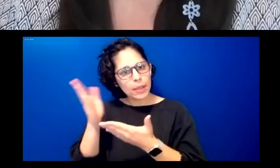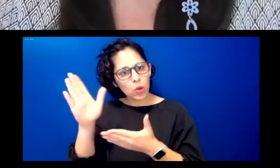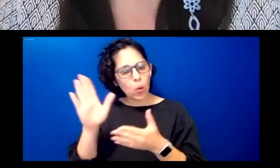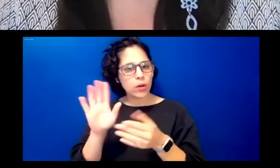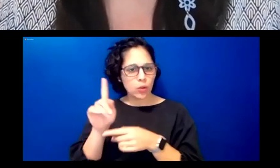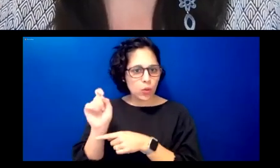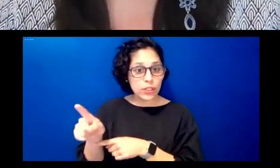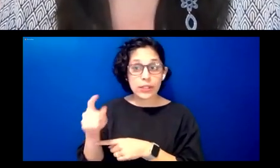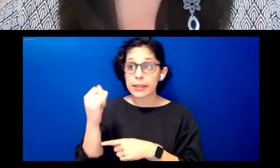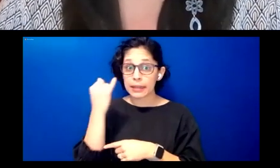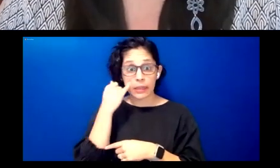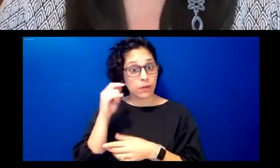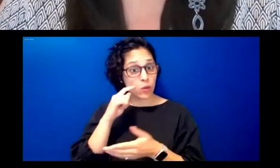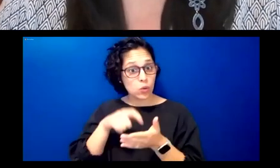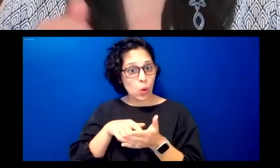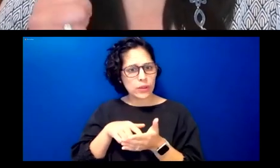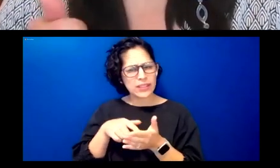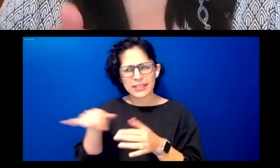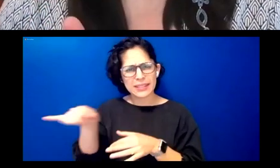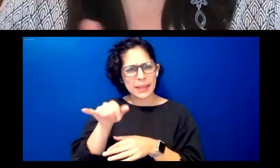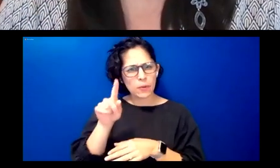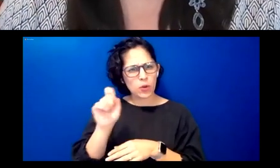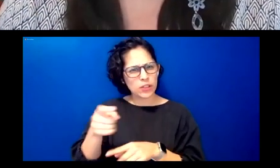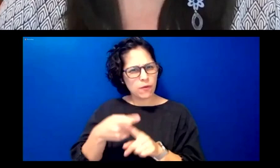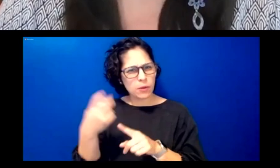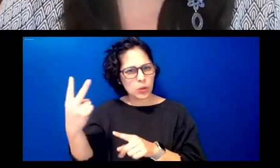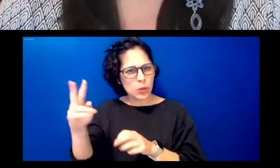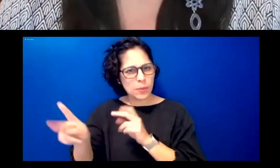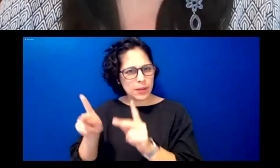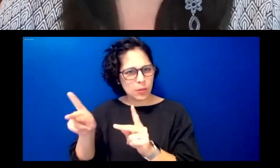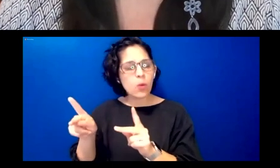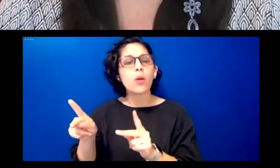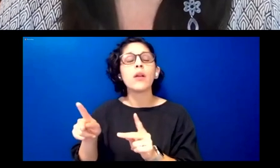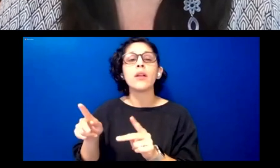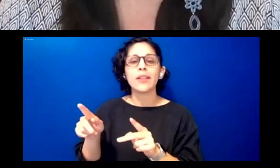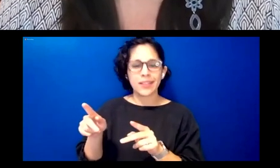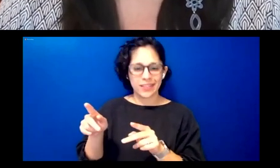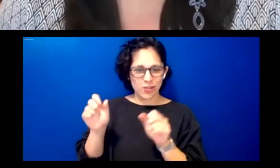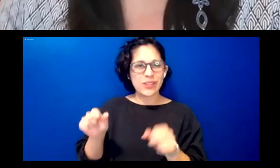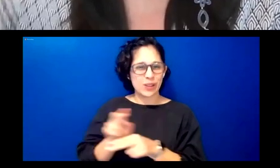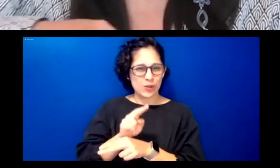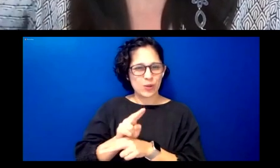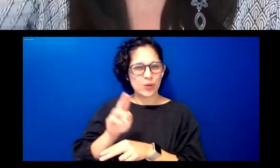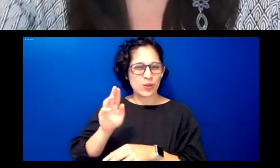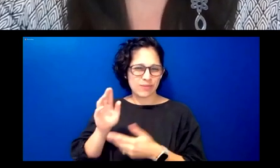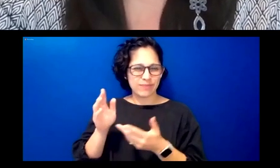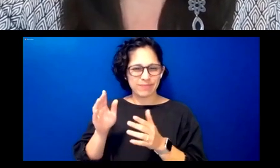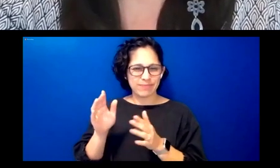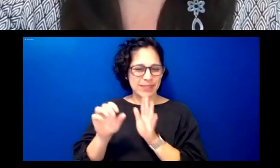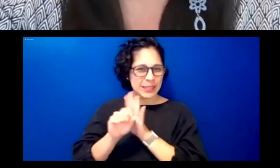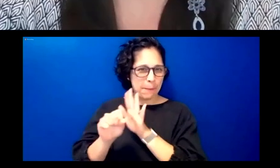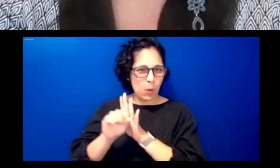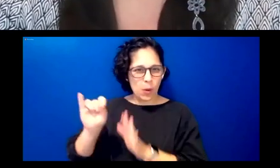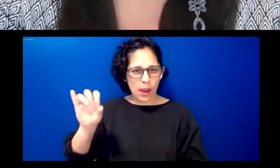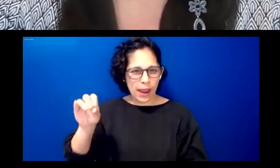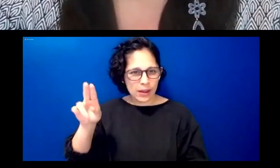you also have you can use there's a little thumbs up icon in there and so if you want